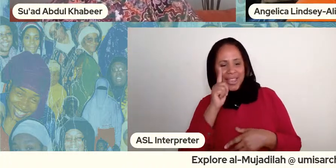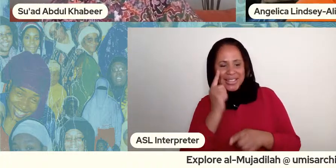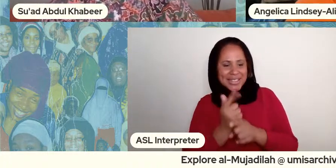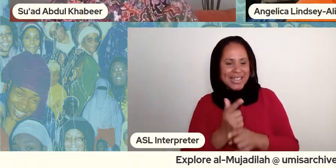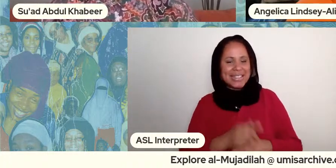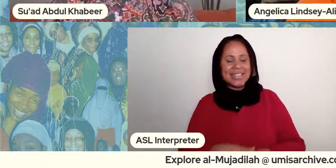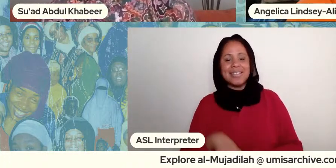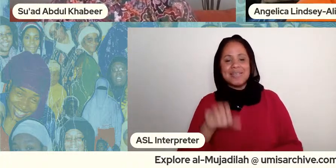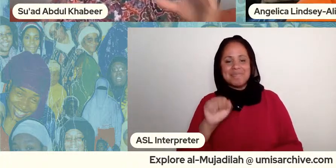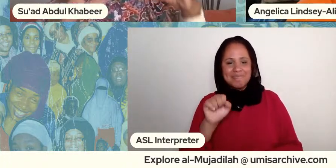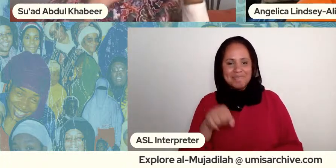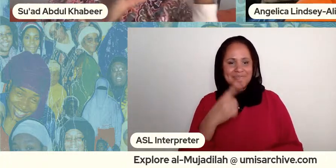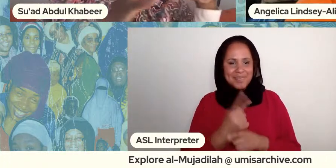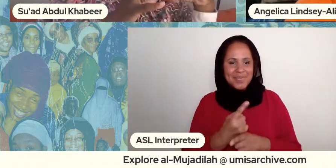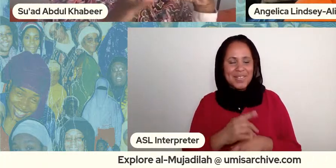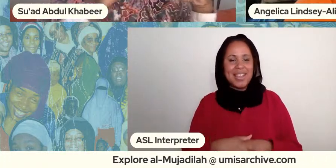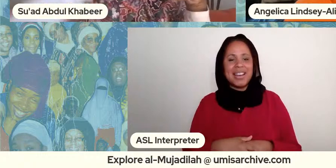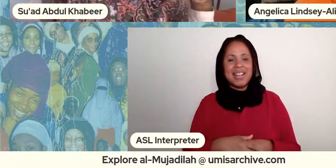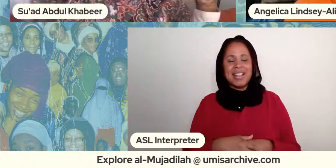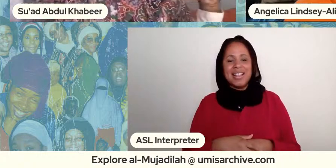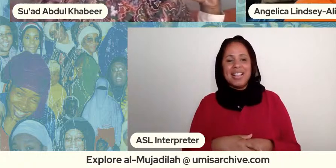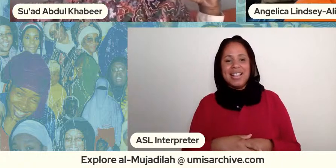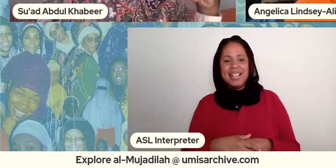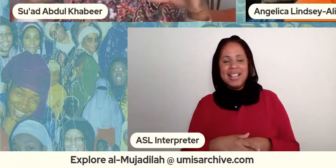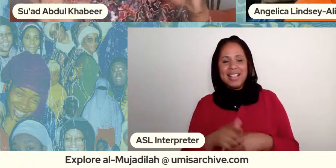don't know who took the photo because like they're in the corner i'm like there's all this space